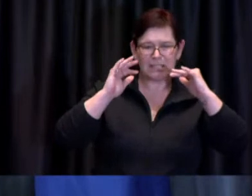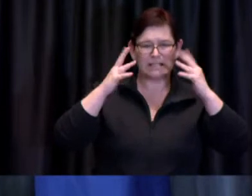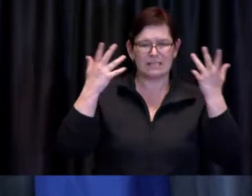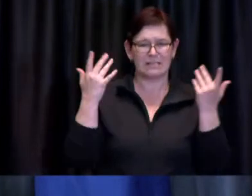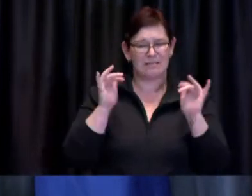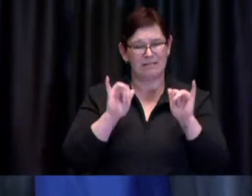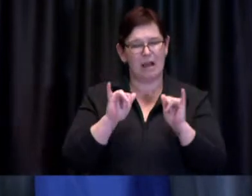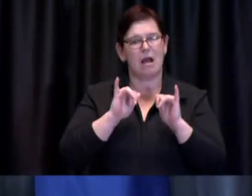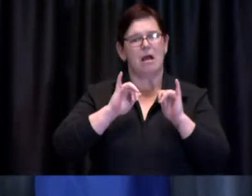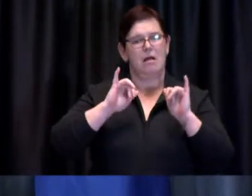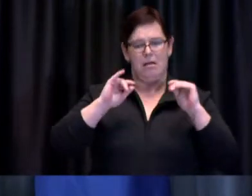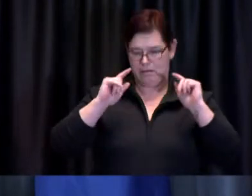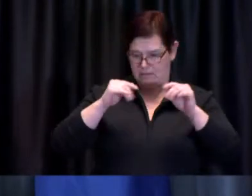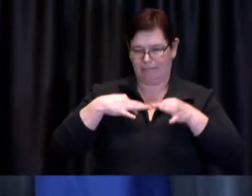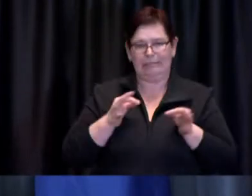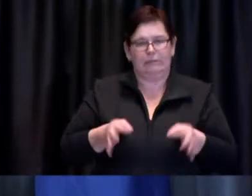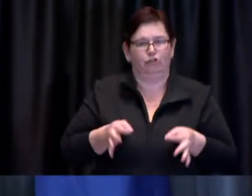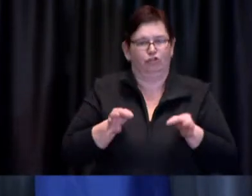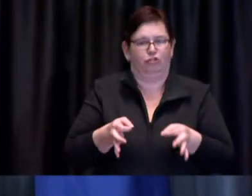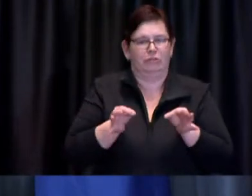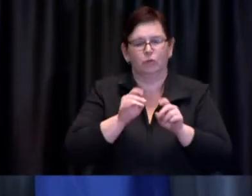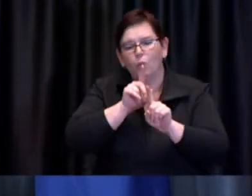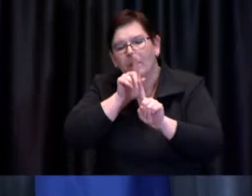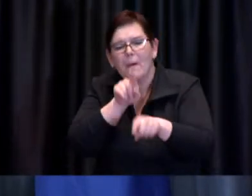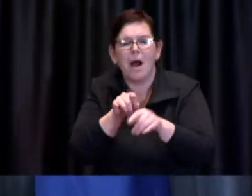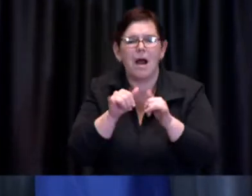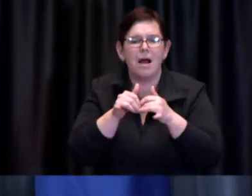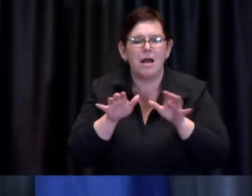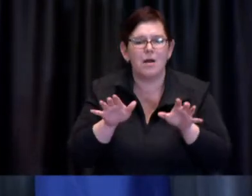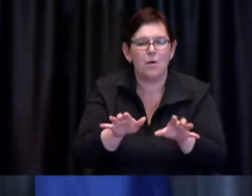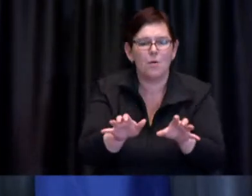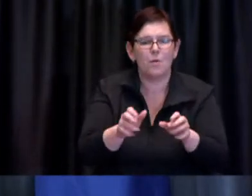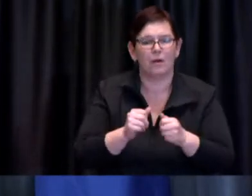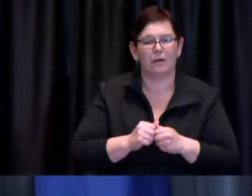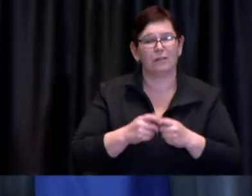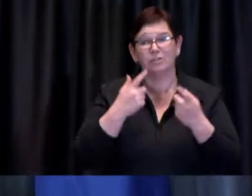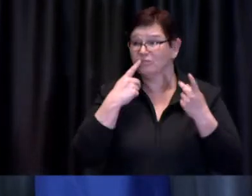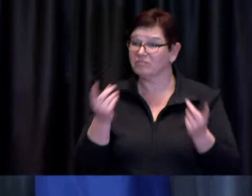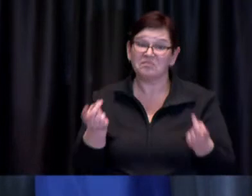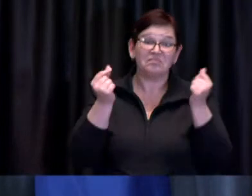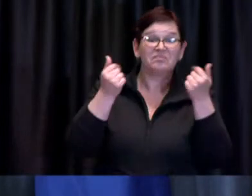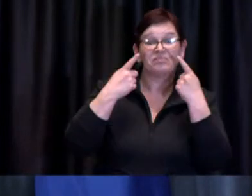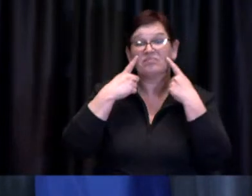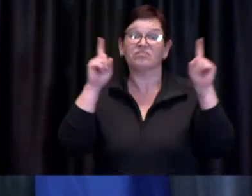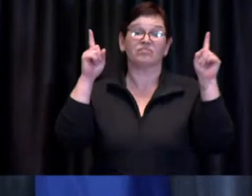can be made to work reasonably on the ground that actually facilitate our ability to reduce